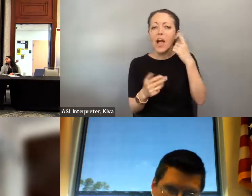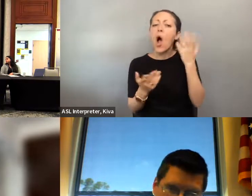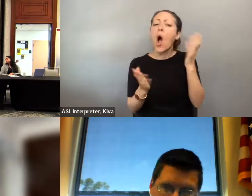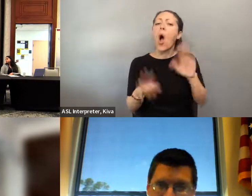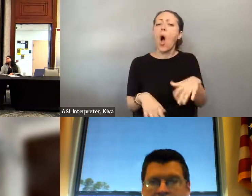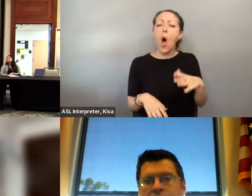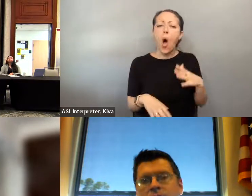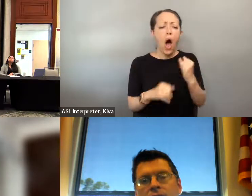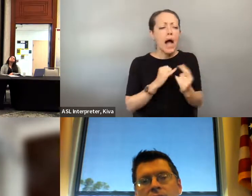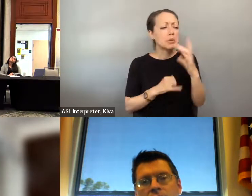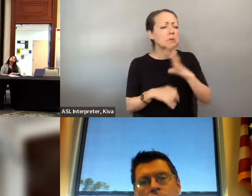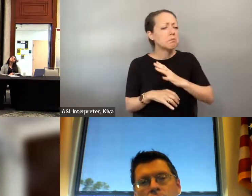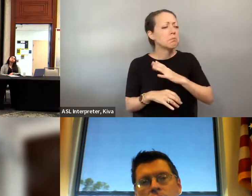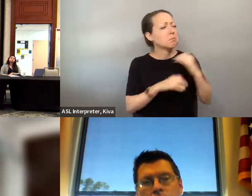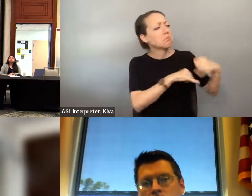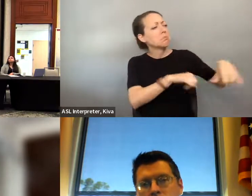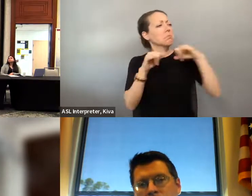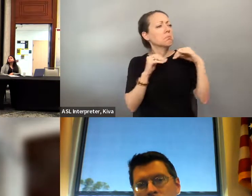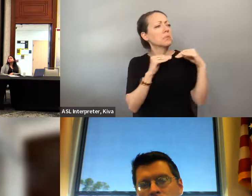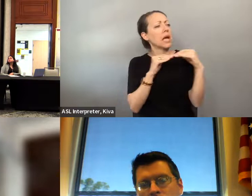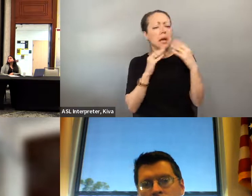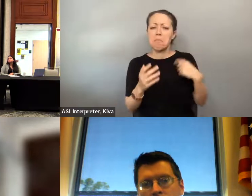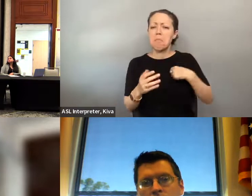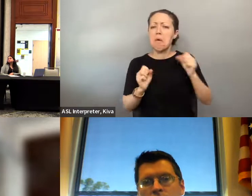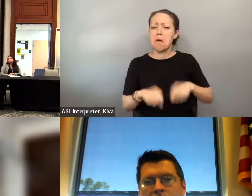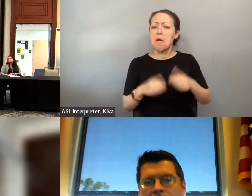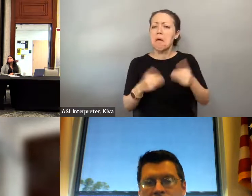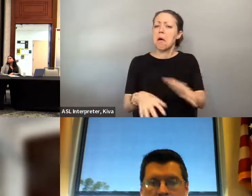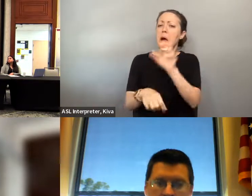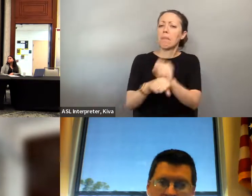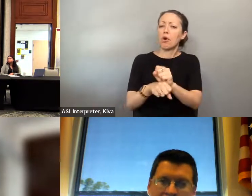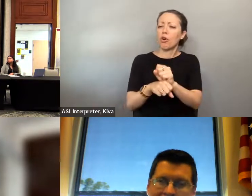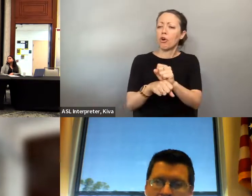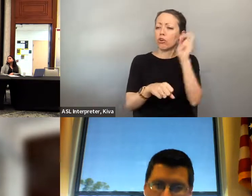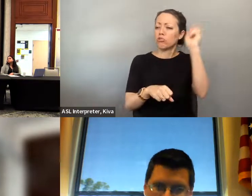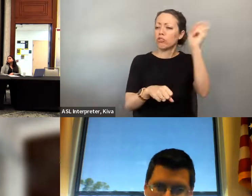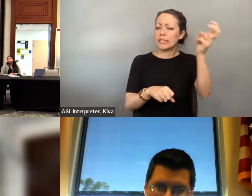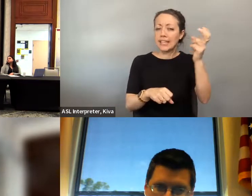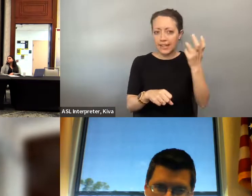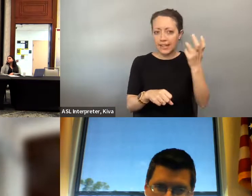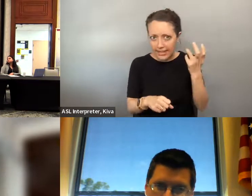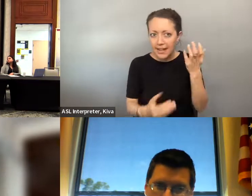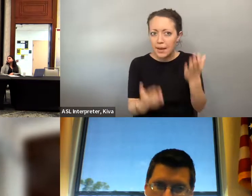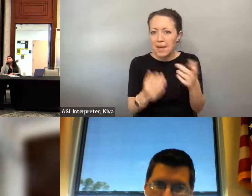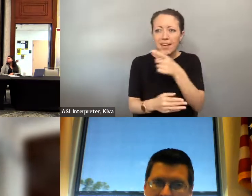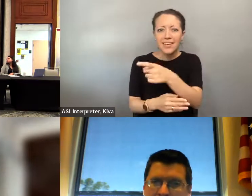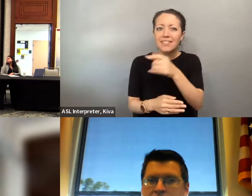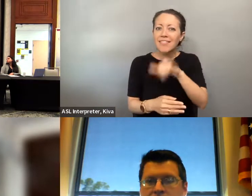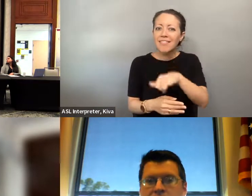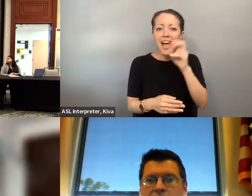the service works. I mean, scheduling the time, you know, planning ahead, because, you know, often times somebody may